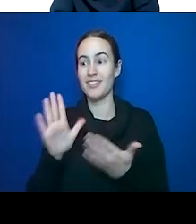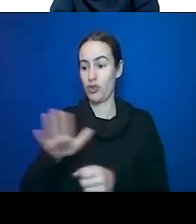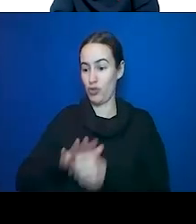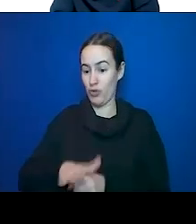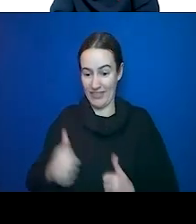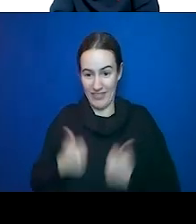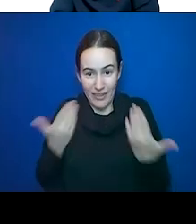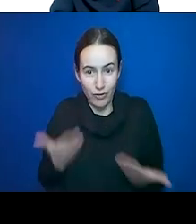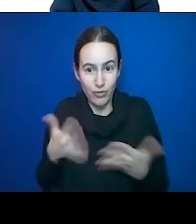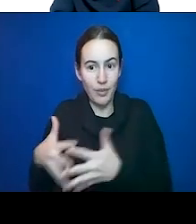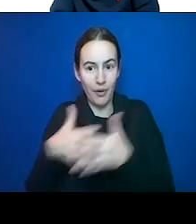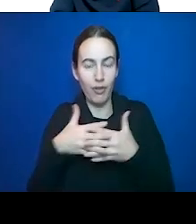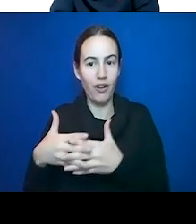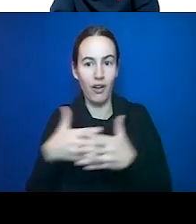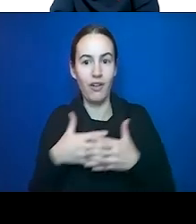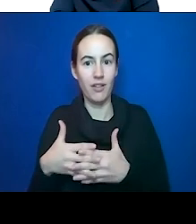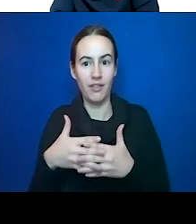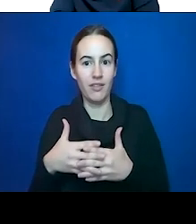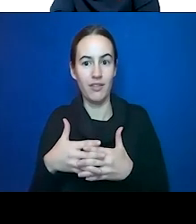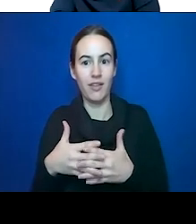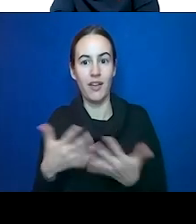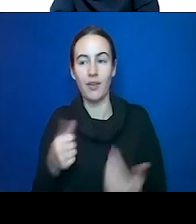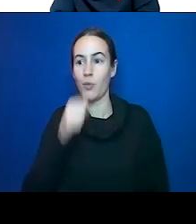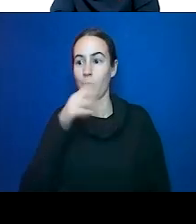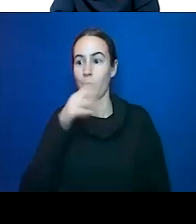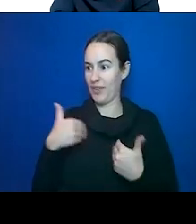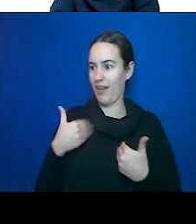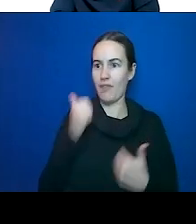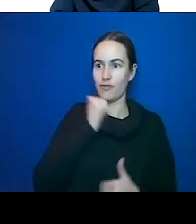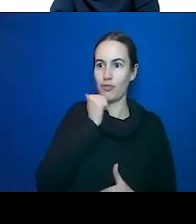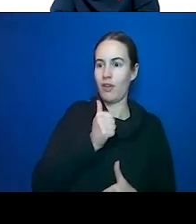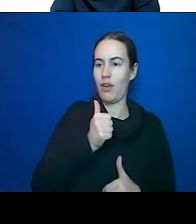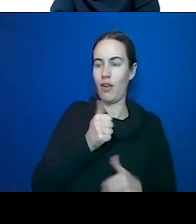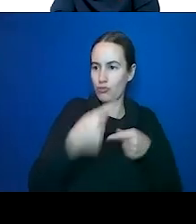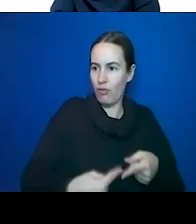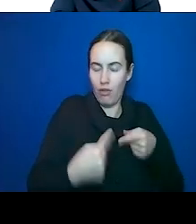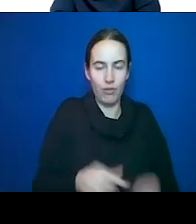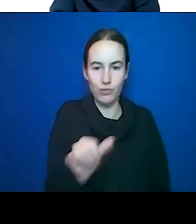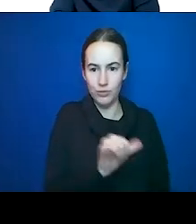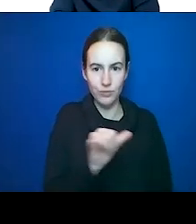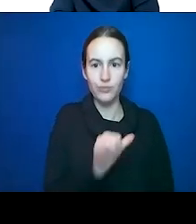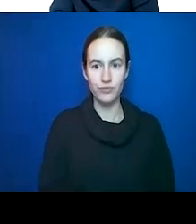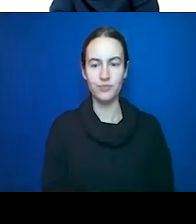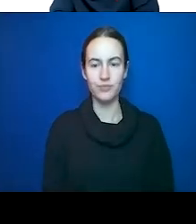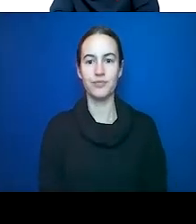problems that women handle on a day-to-day basis, especially as they get older. Learning how to deal with this stress is